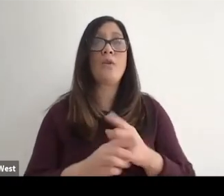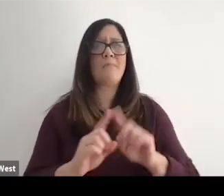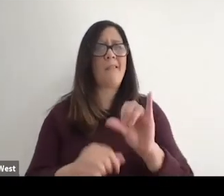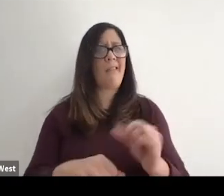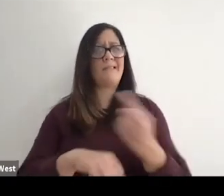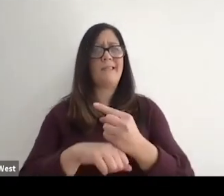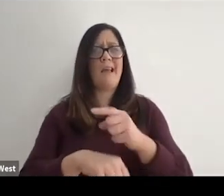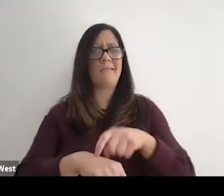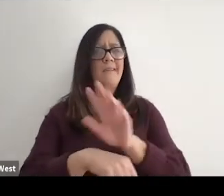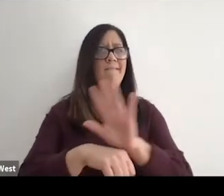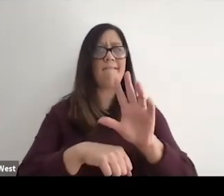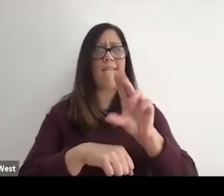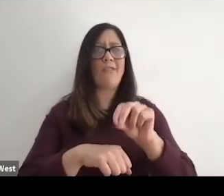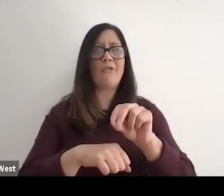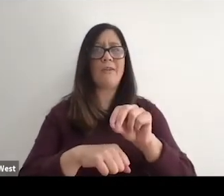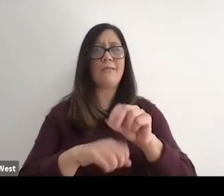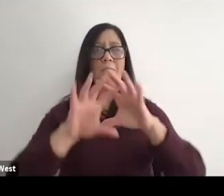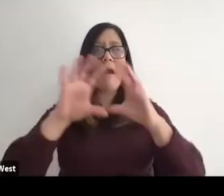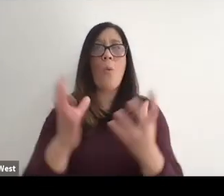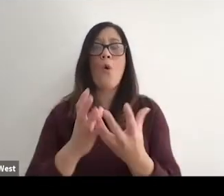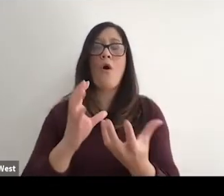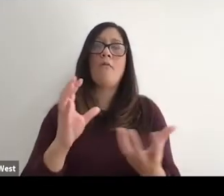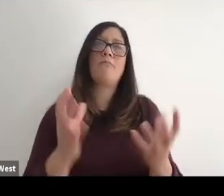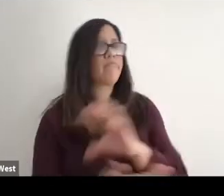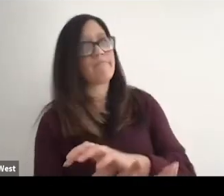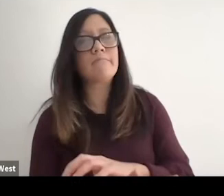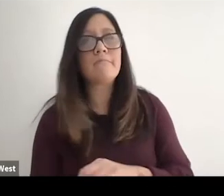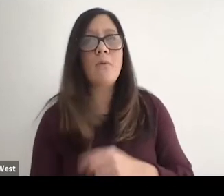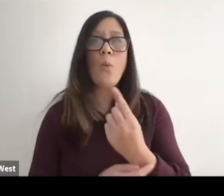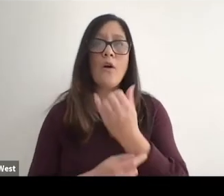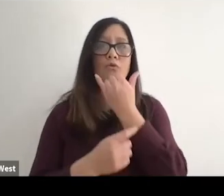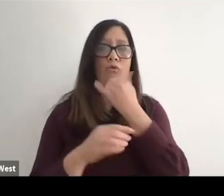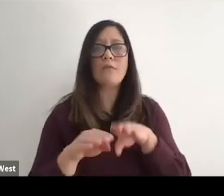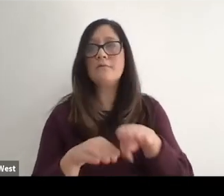My whole world changed with one wrong step.